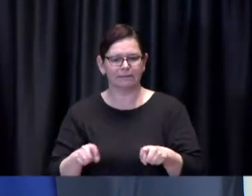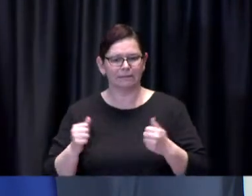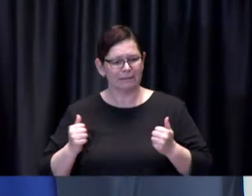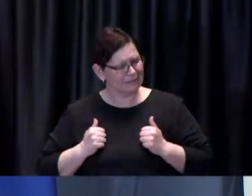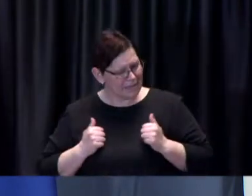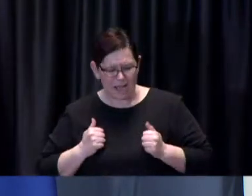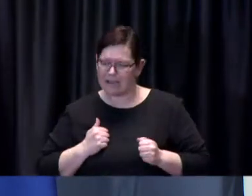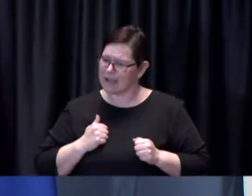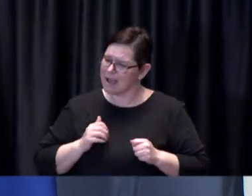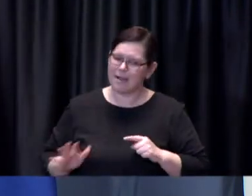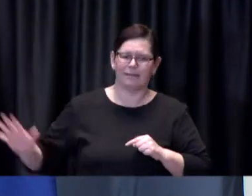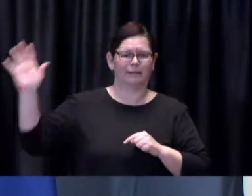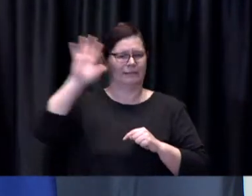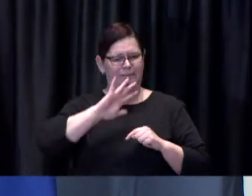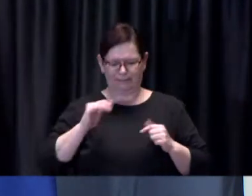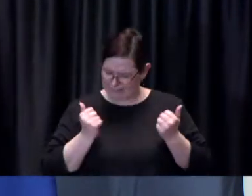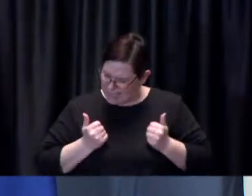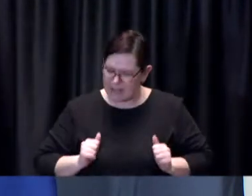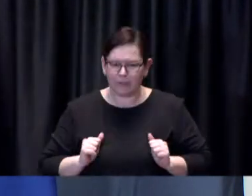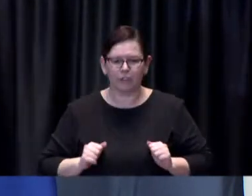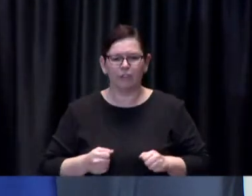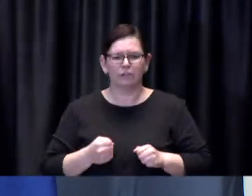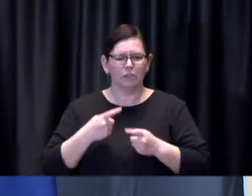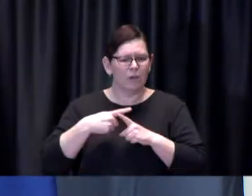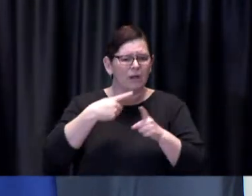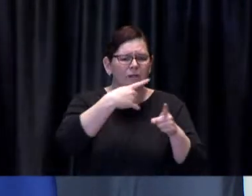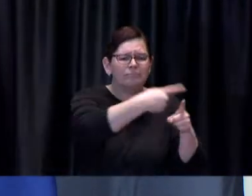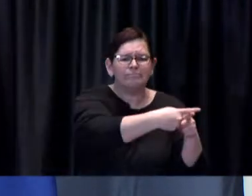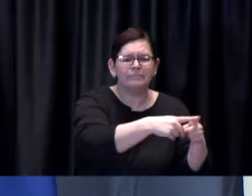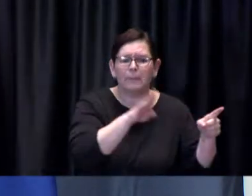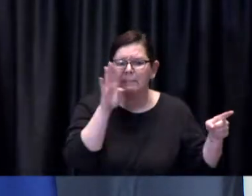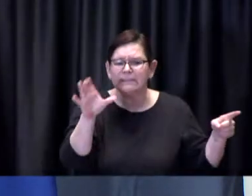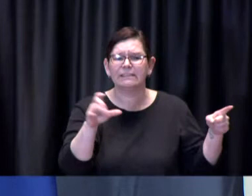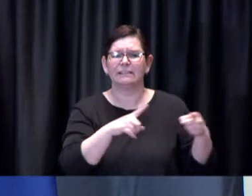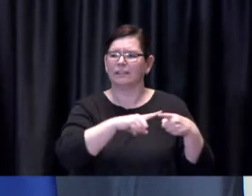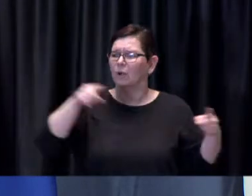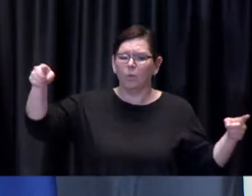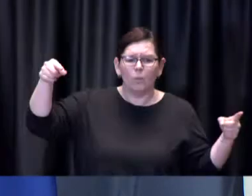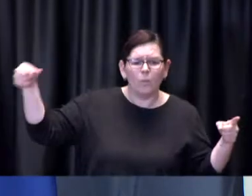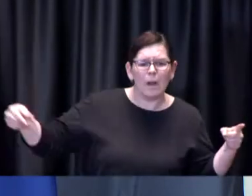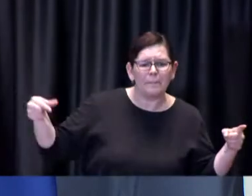in BC or one in Quebec given an extra allocation an extraordinary allocation of vaccine if that's